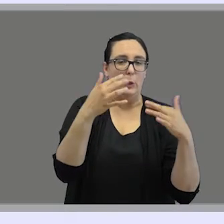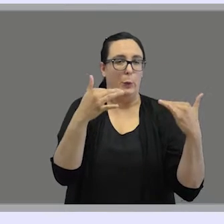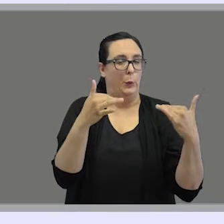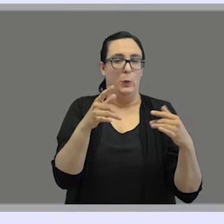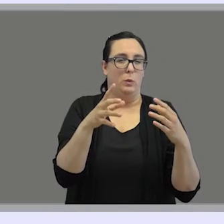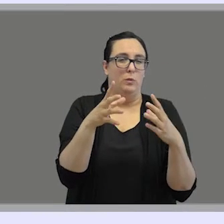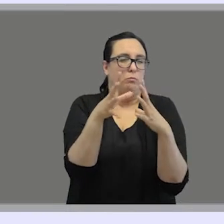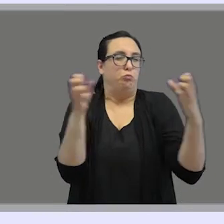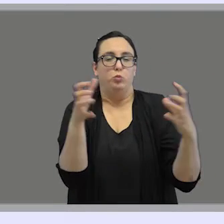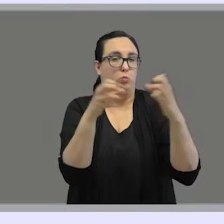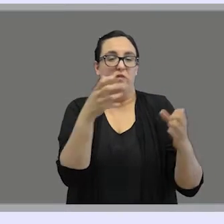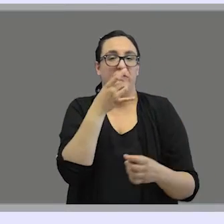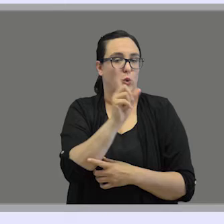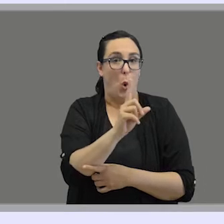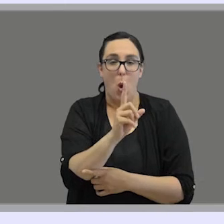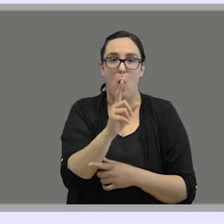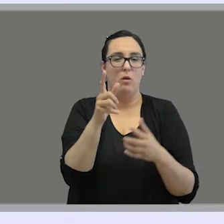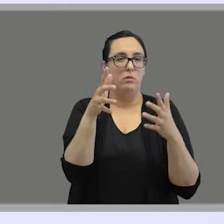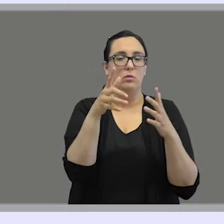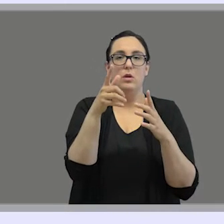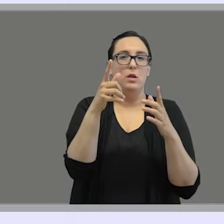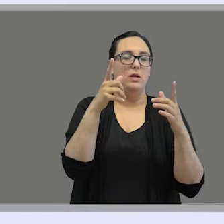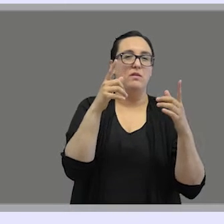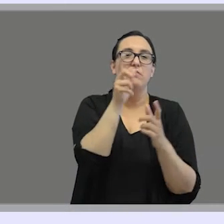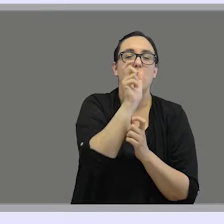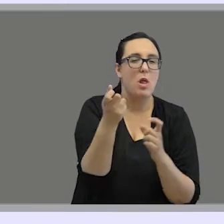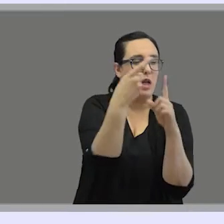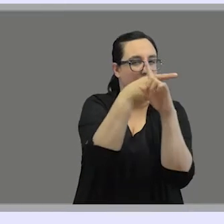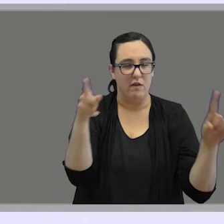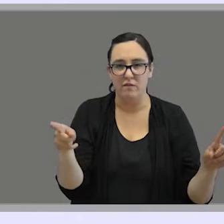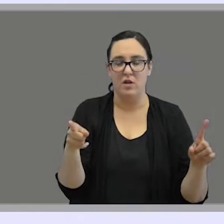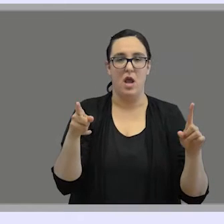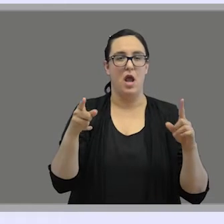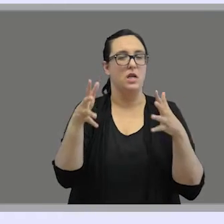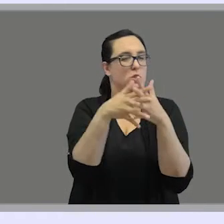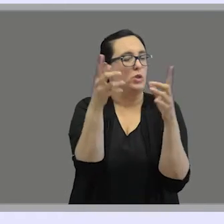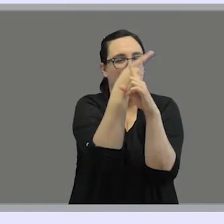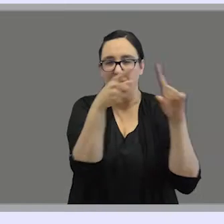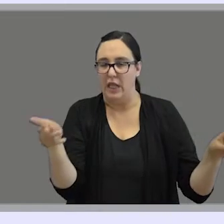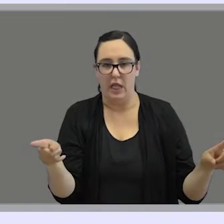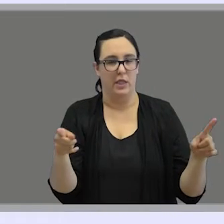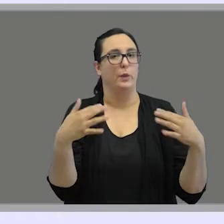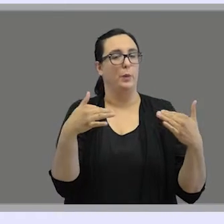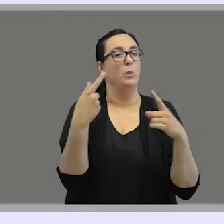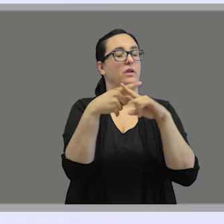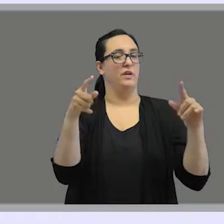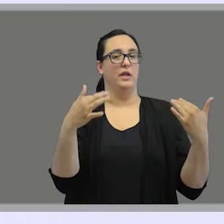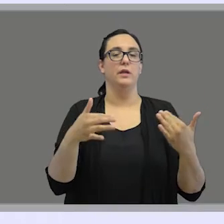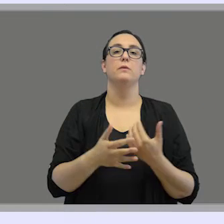They are not historically related, the vocabularies are different and they differ also in their structures,